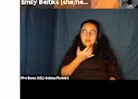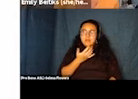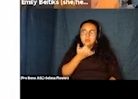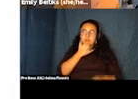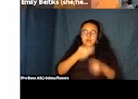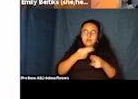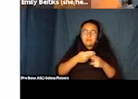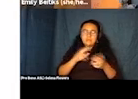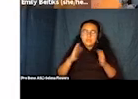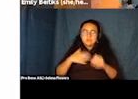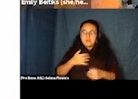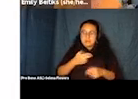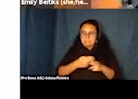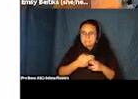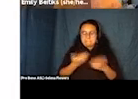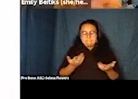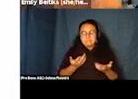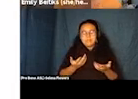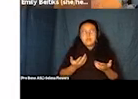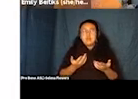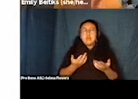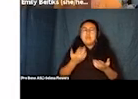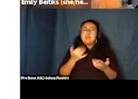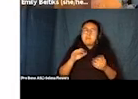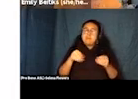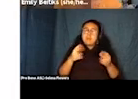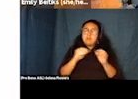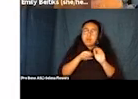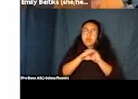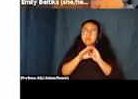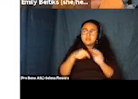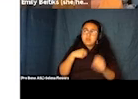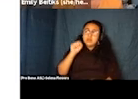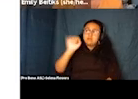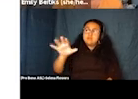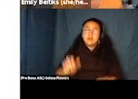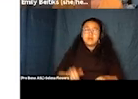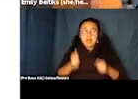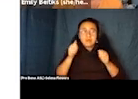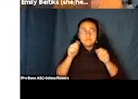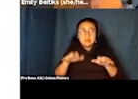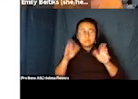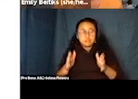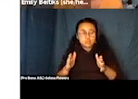are -- and again, aim going fast and I'm just giving a lot of teasers, but we're going to dive in further and